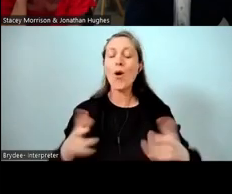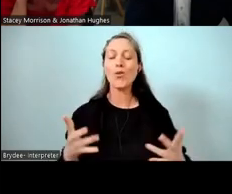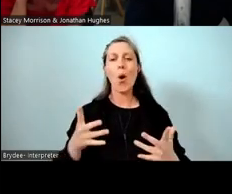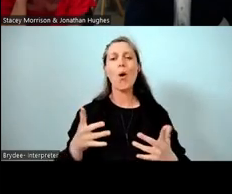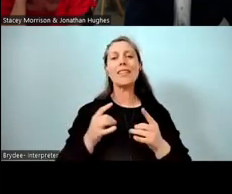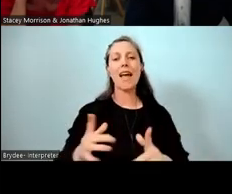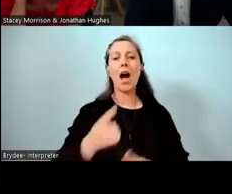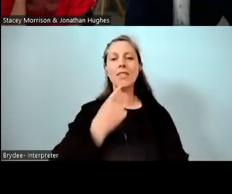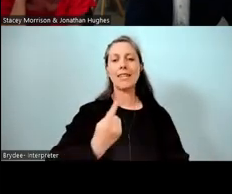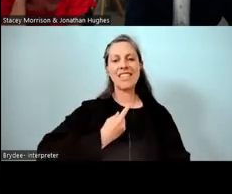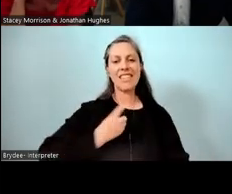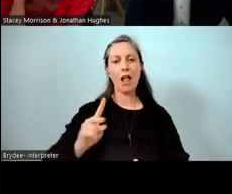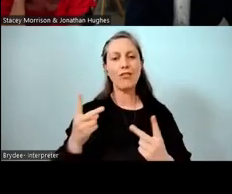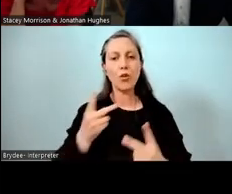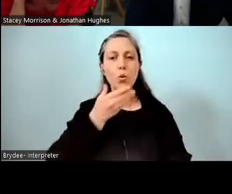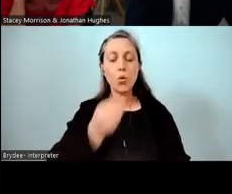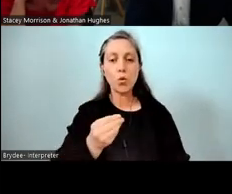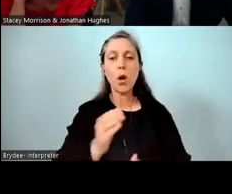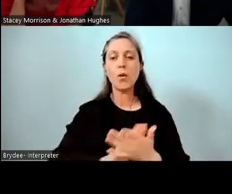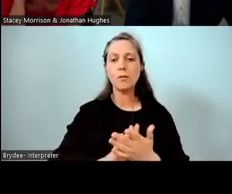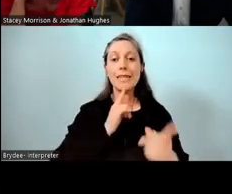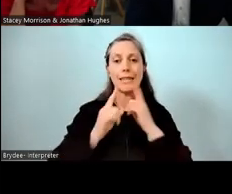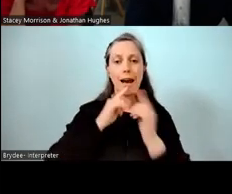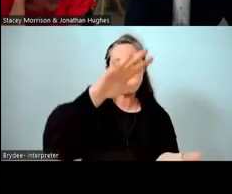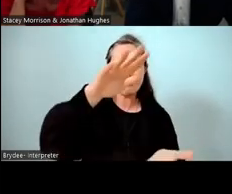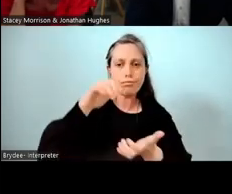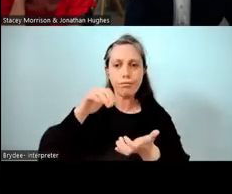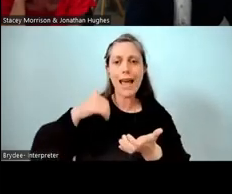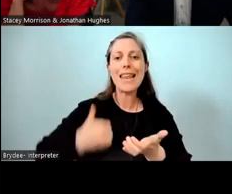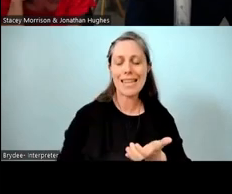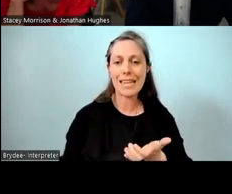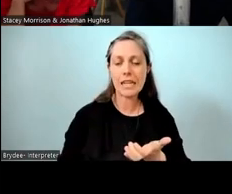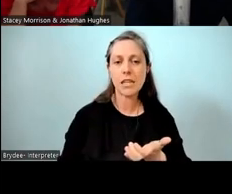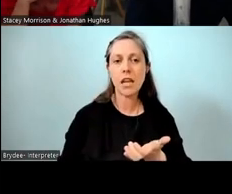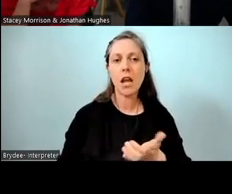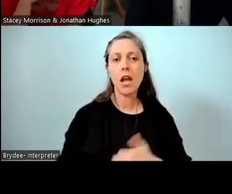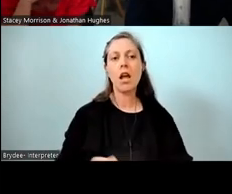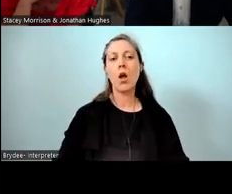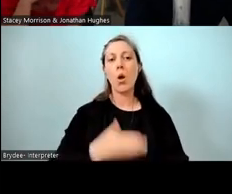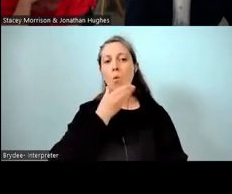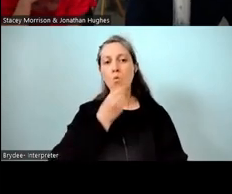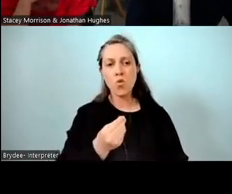and obviously high levels of data. So obviously, as a school we used E-asttle and those other things across the school.